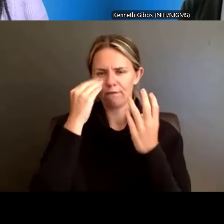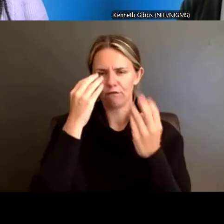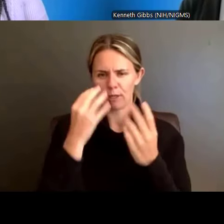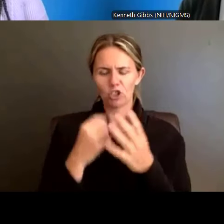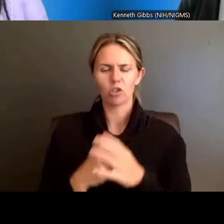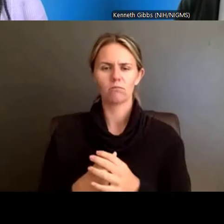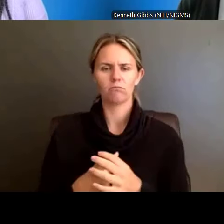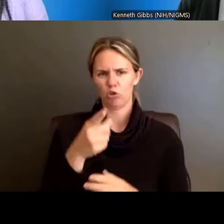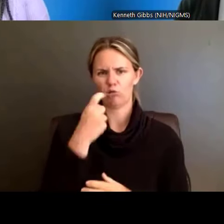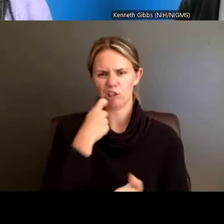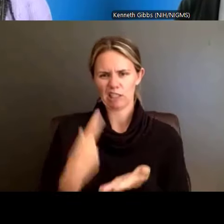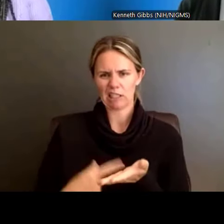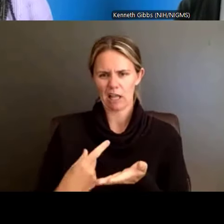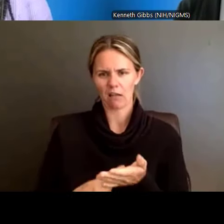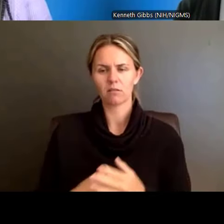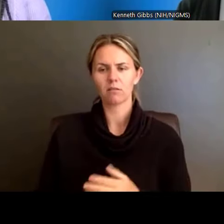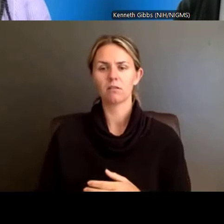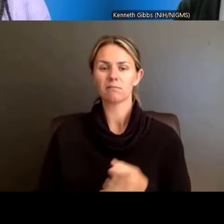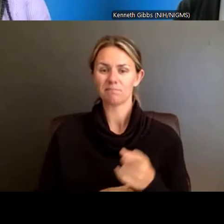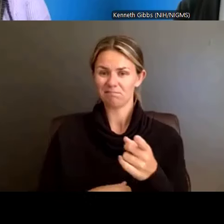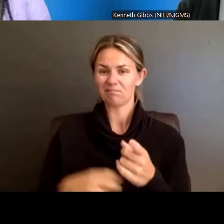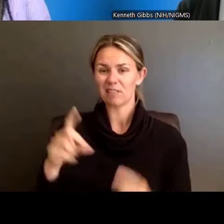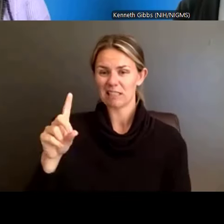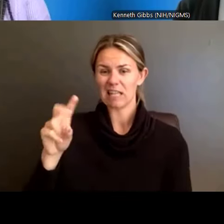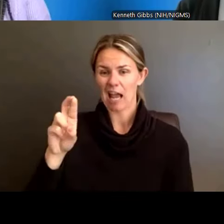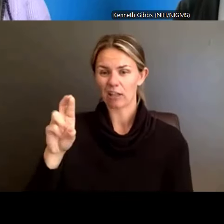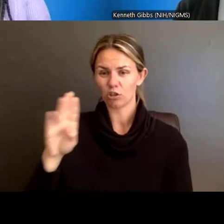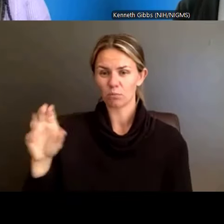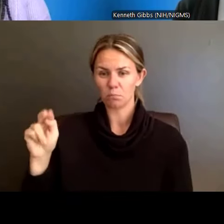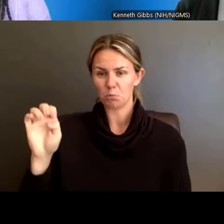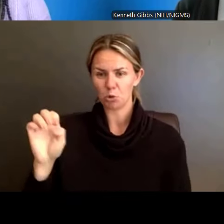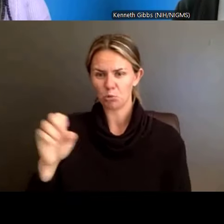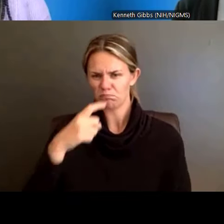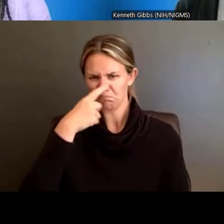so Dr. Boone, maybe if you can provide a response for this question,